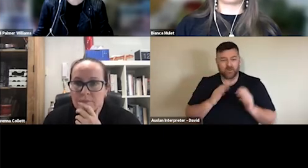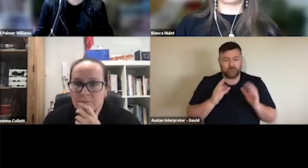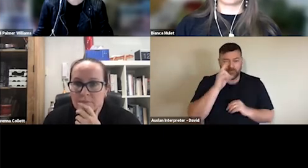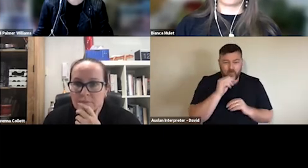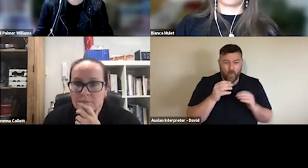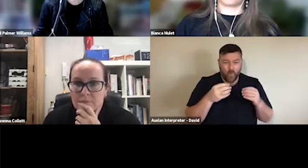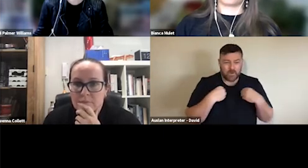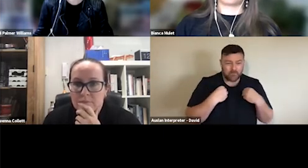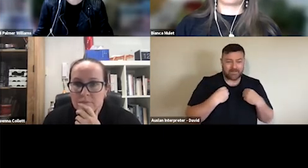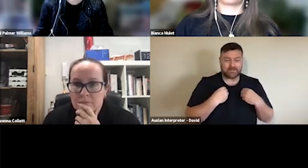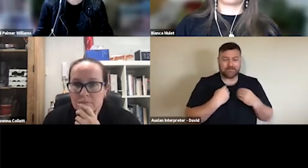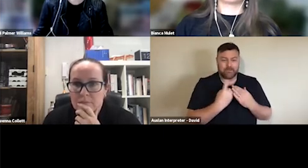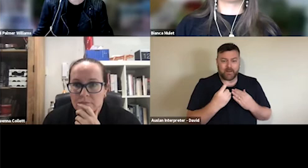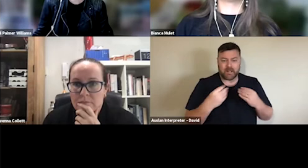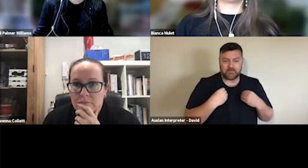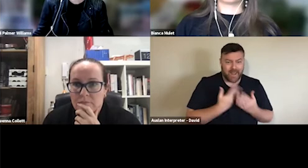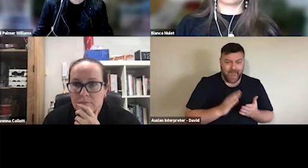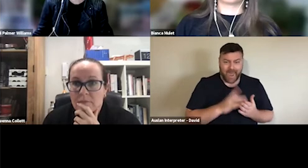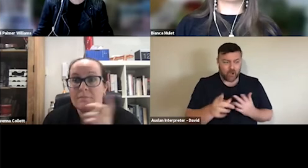but the best capitalised organisations is going to run out of money.